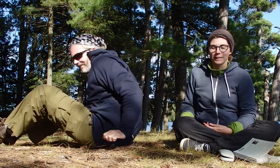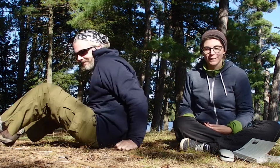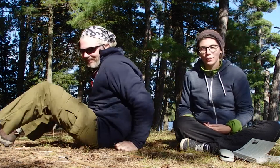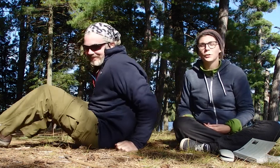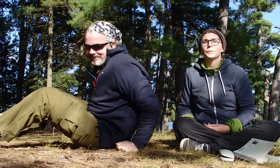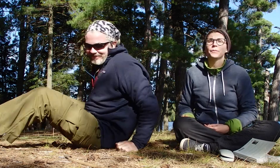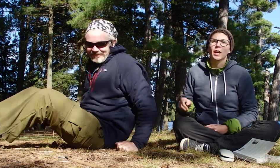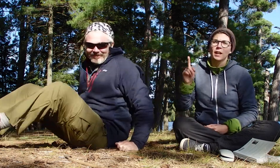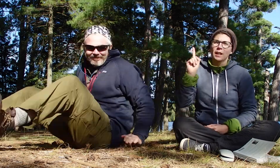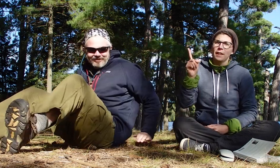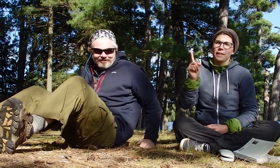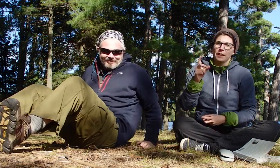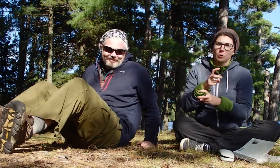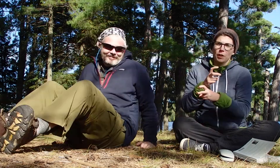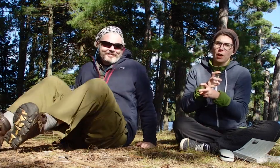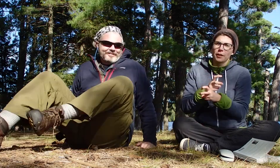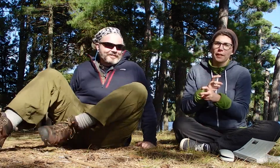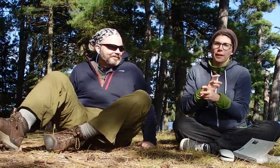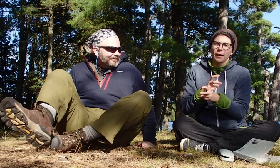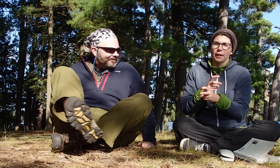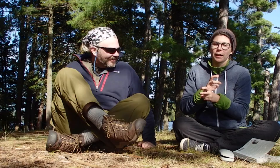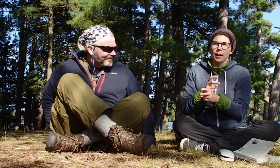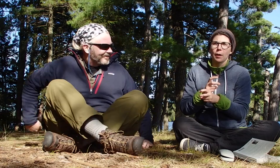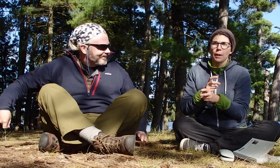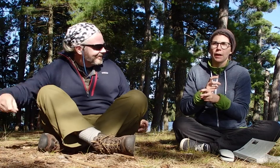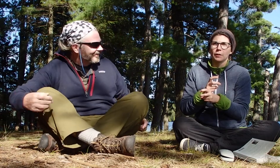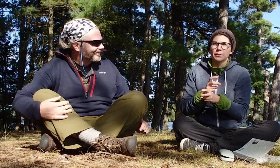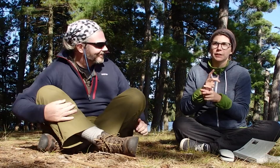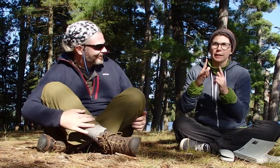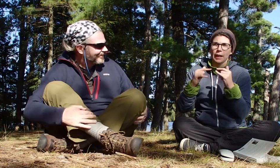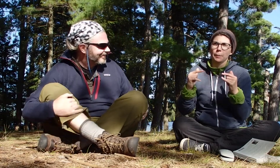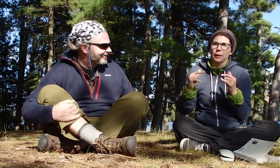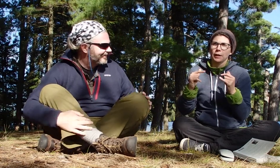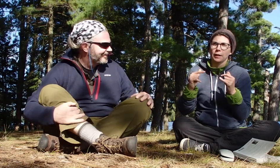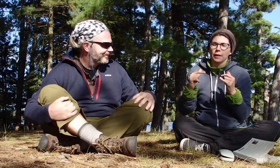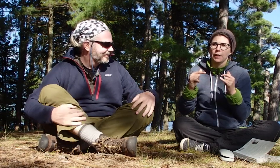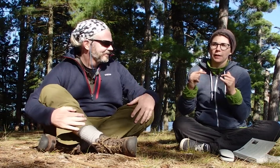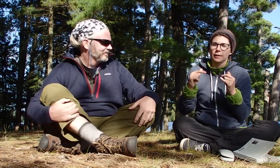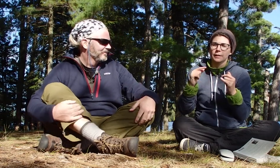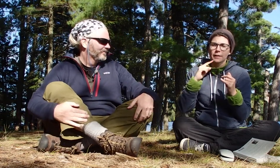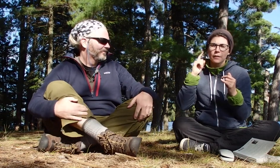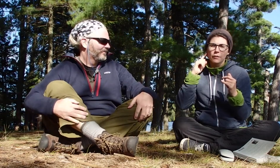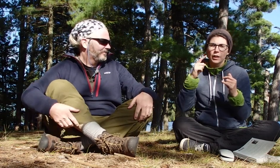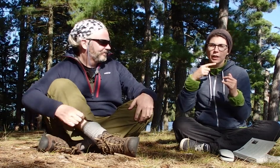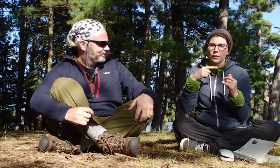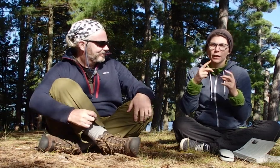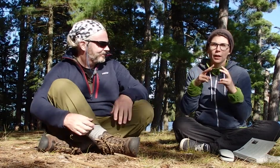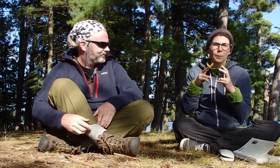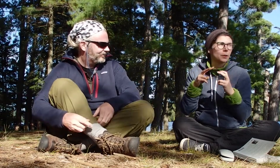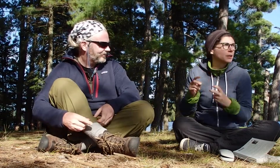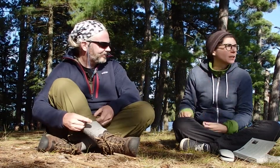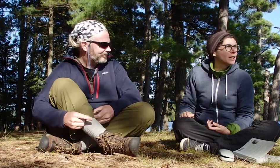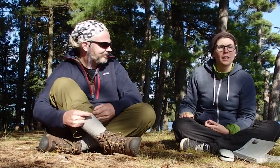So, that's one hard thing about camping as a deaf and hearing couple.